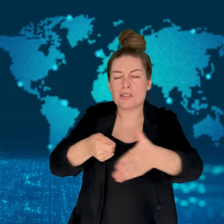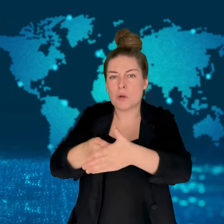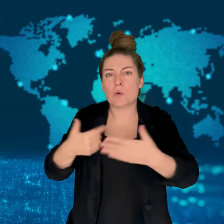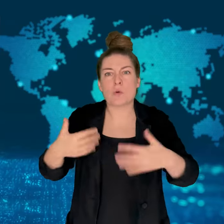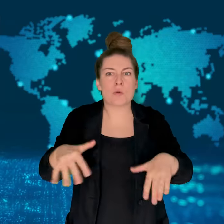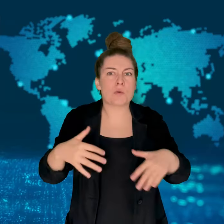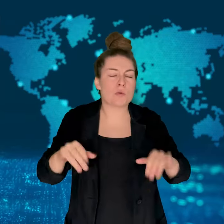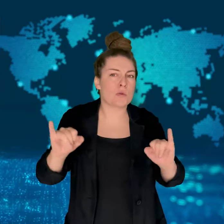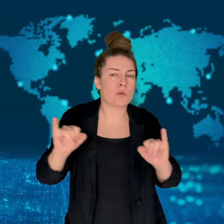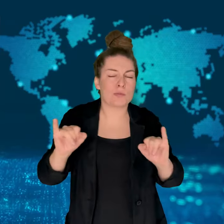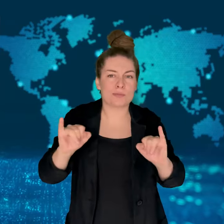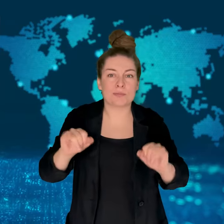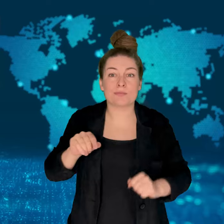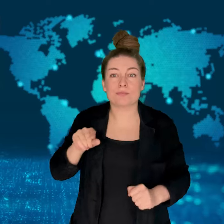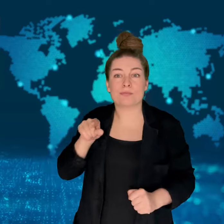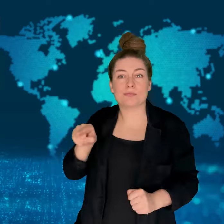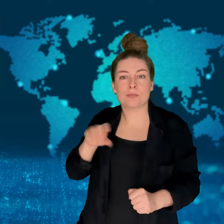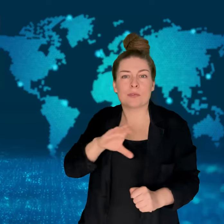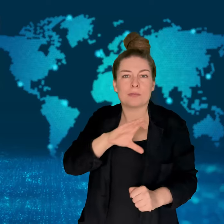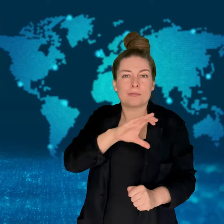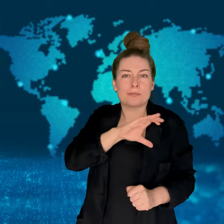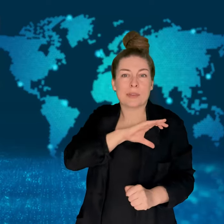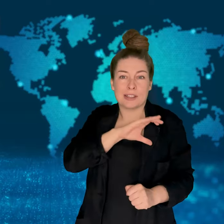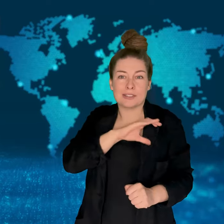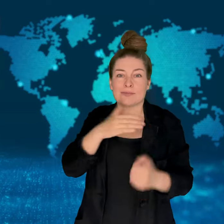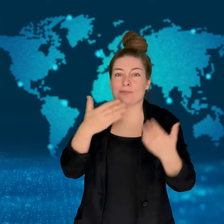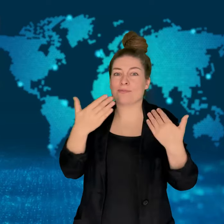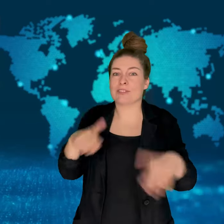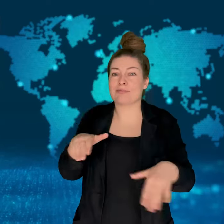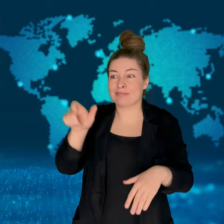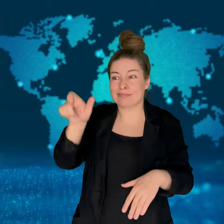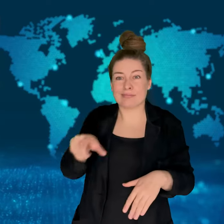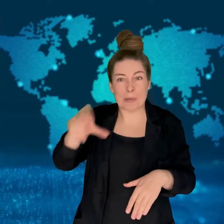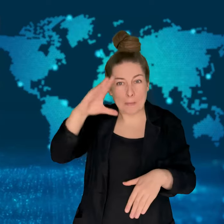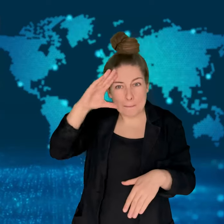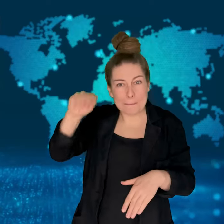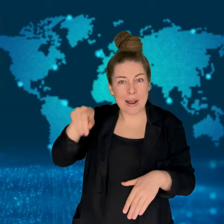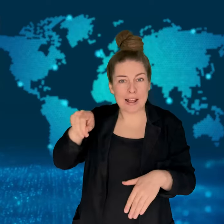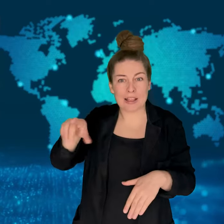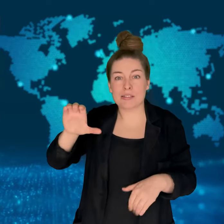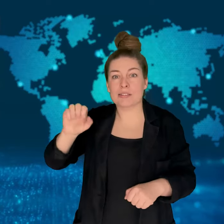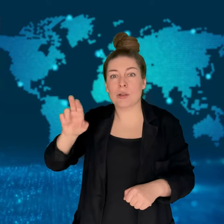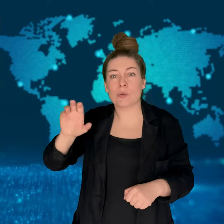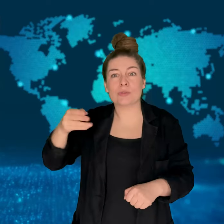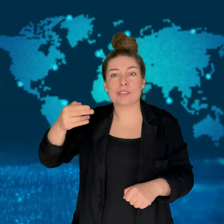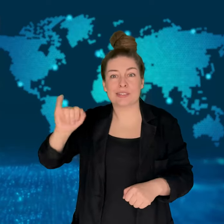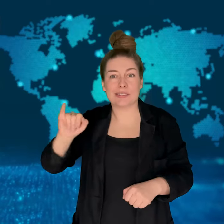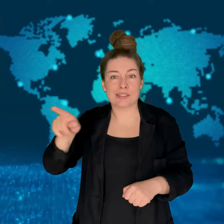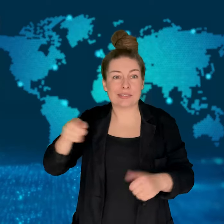since he had been a teen, and described what had happened as "horrific."